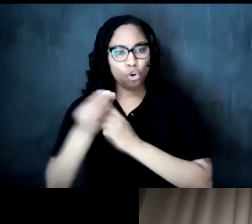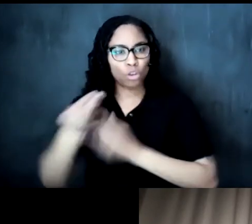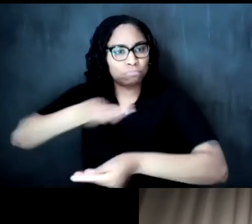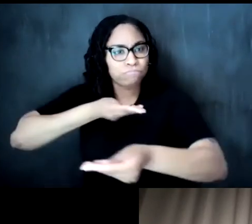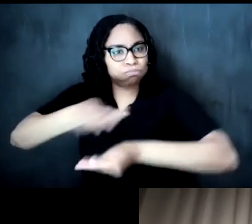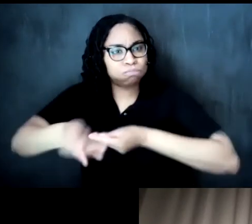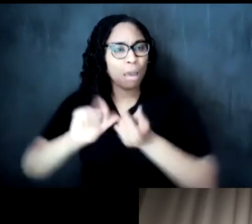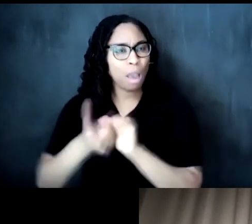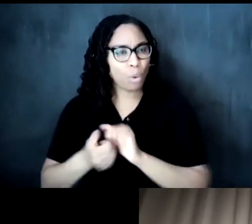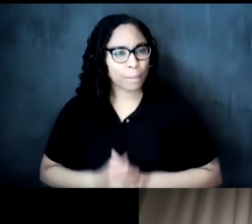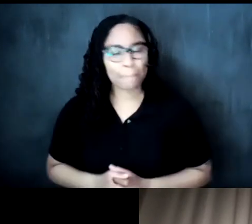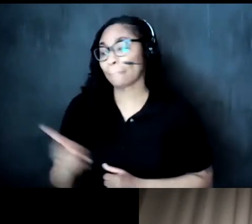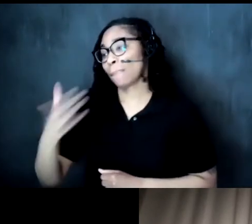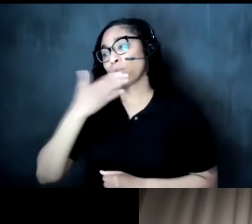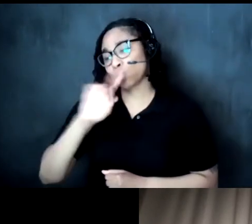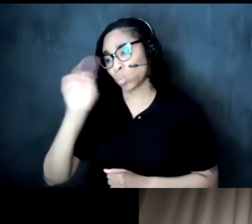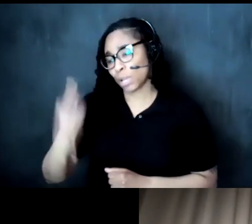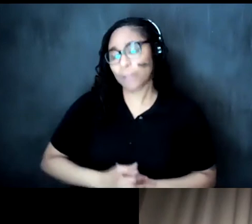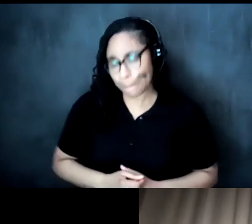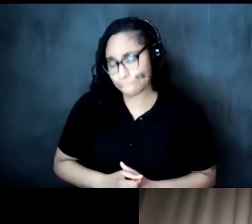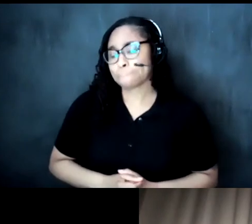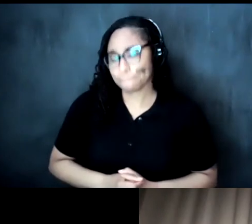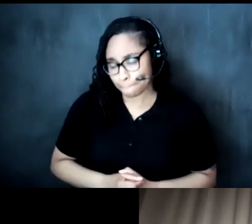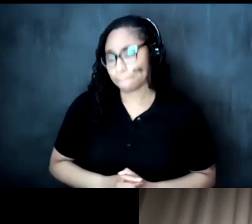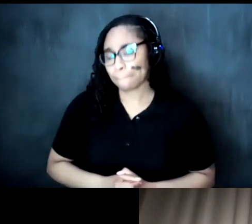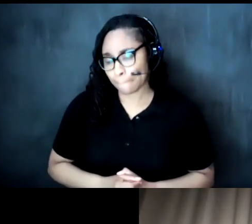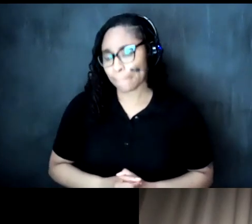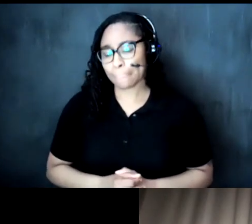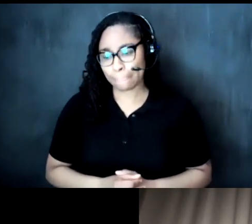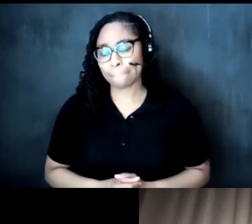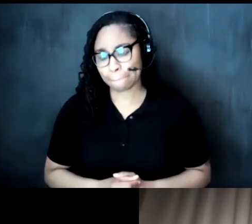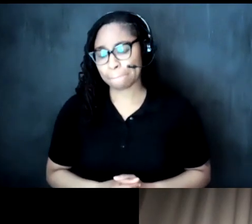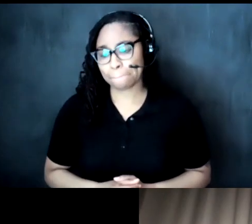an excellent question i mean you know one kind of low-hanging fruit answer is really to to champion